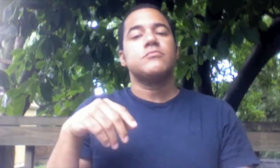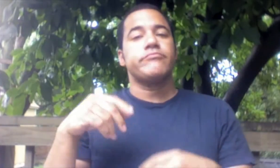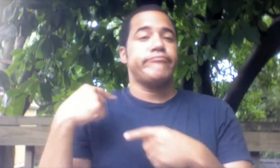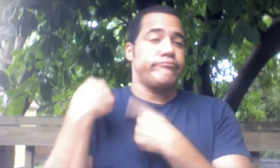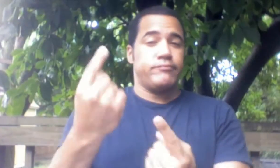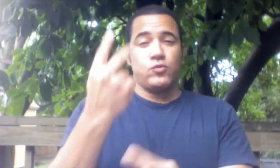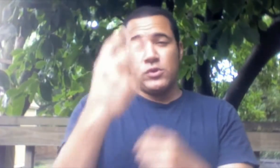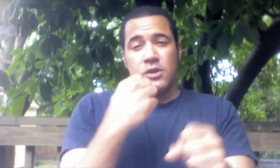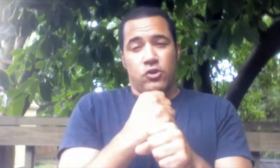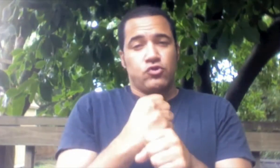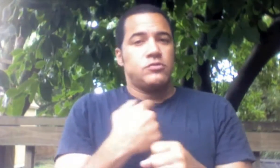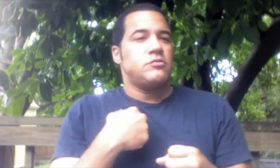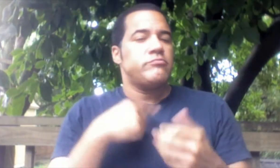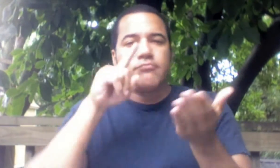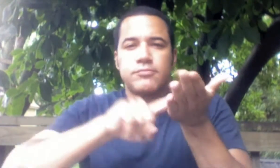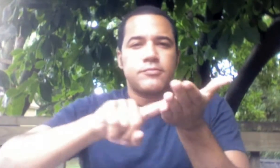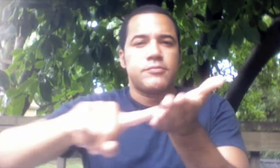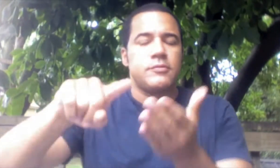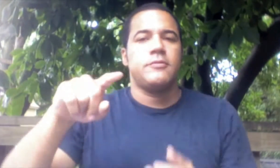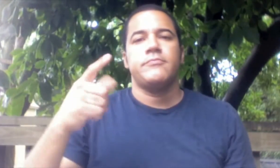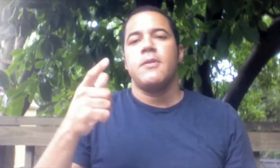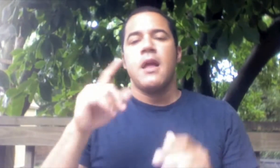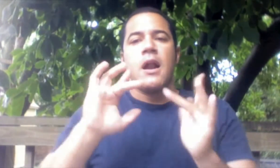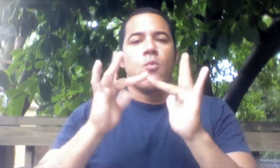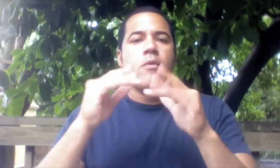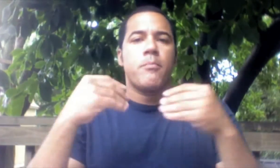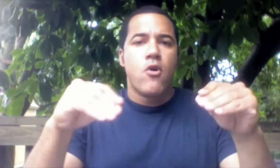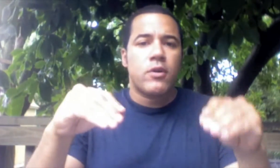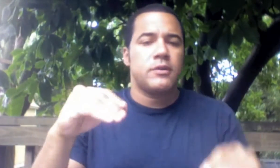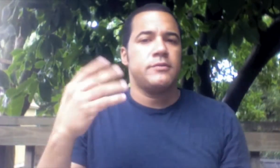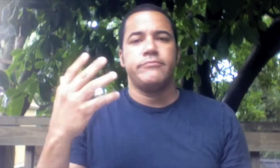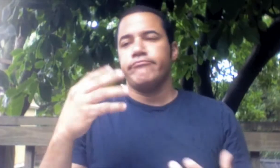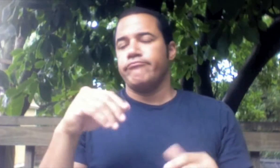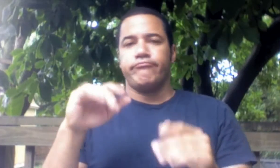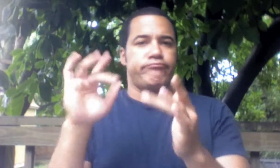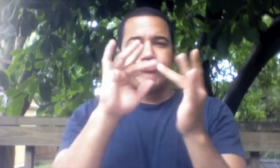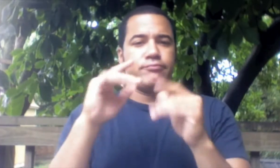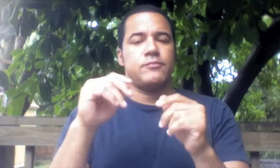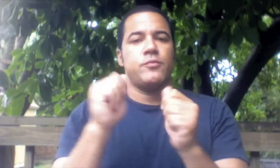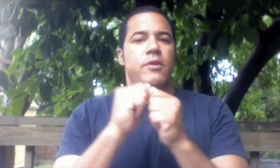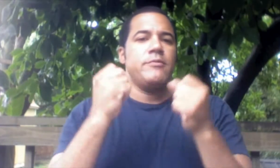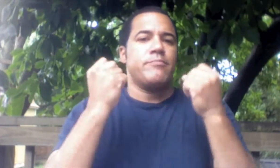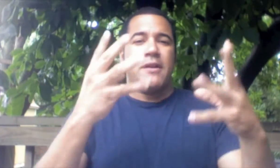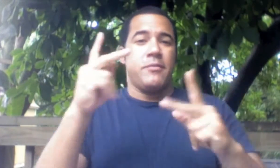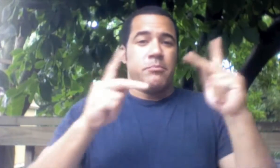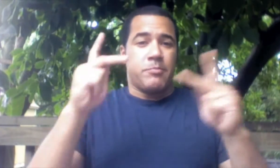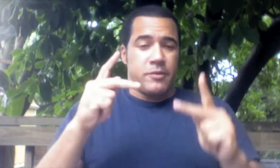Over the last two years, I explored network marketing, networking with many people.